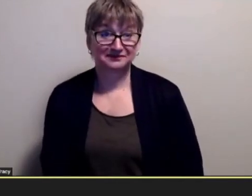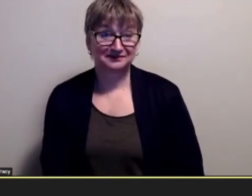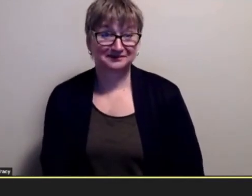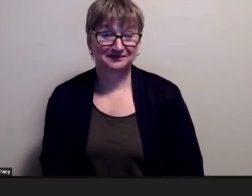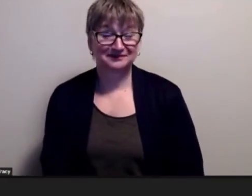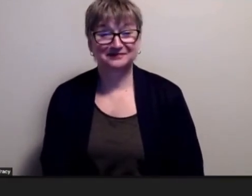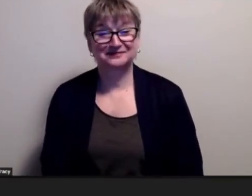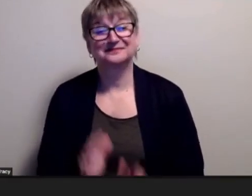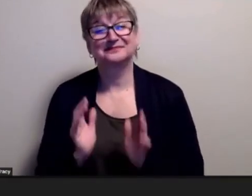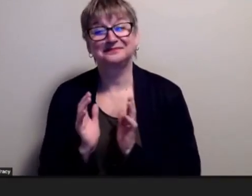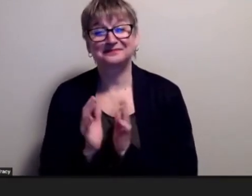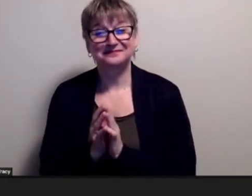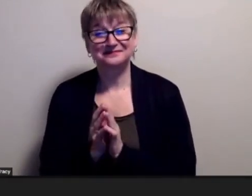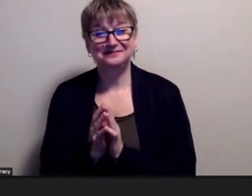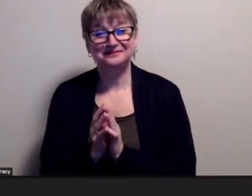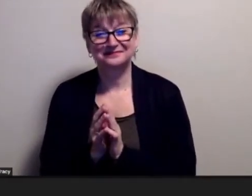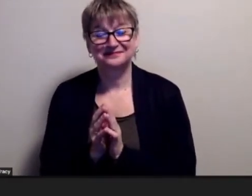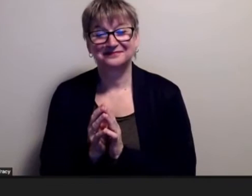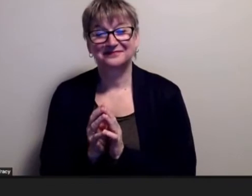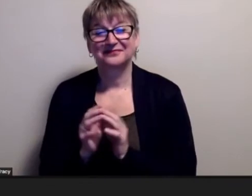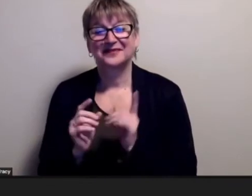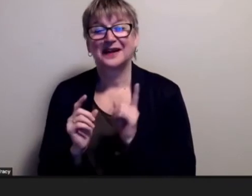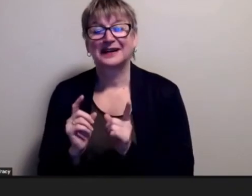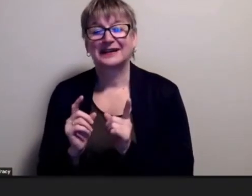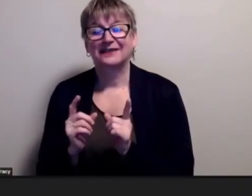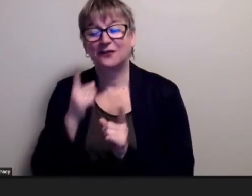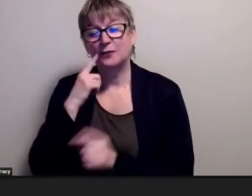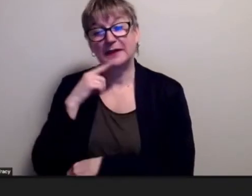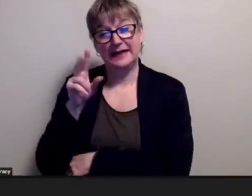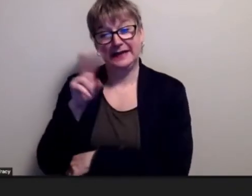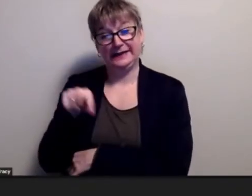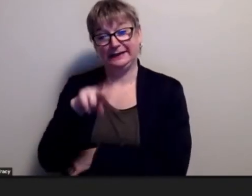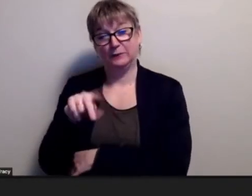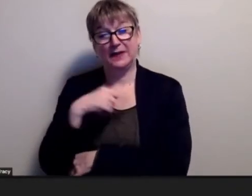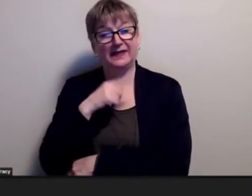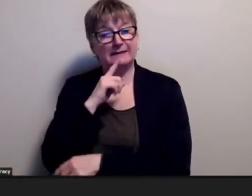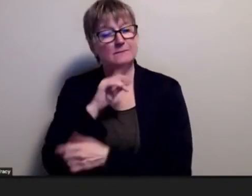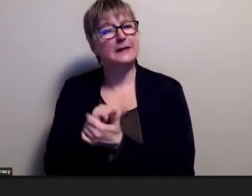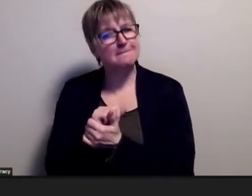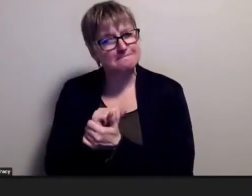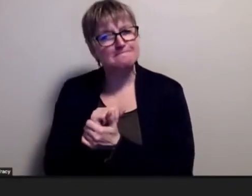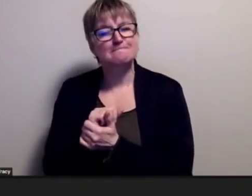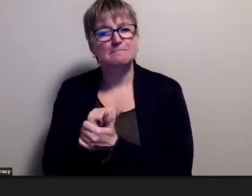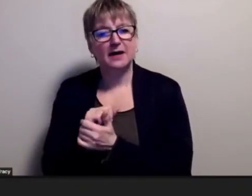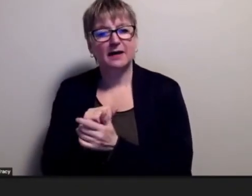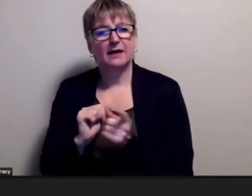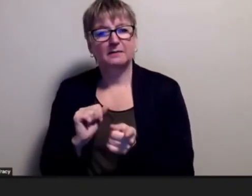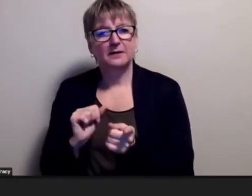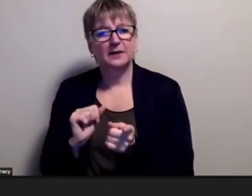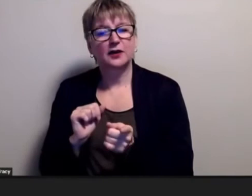you know one thing that really strikes me about you is that because you have asperger's the sort